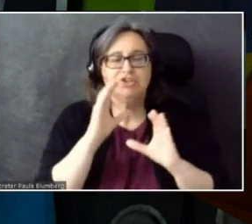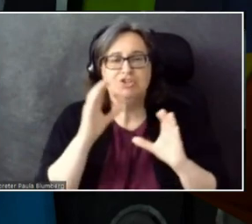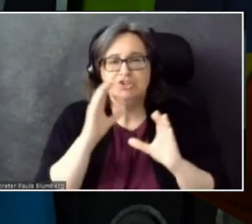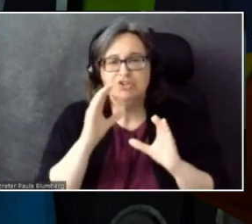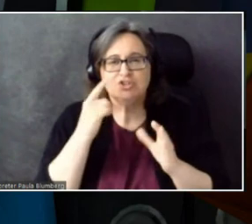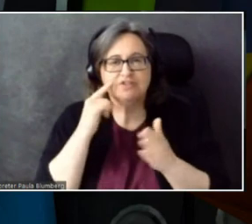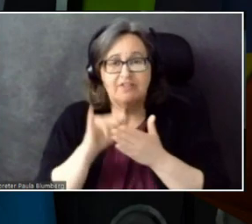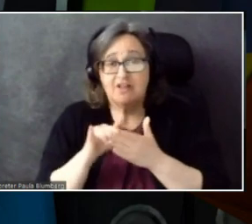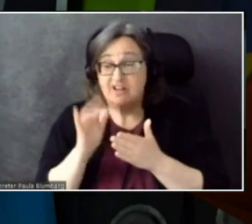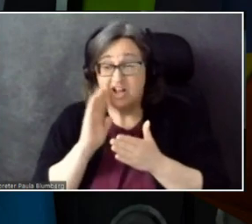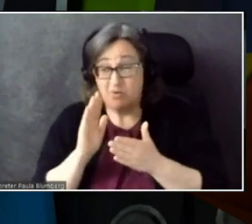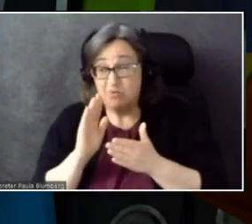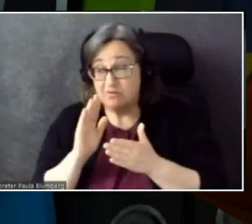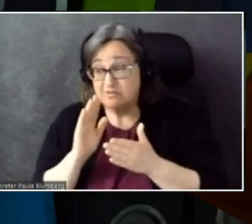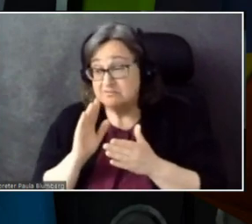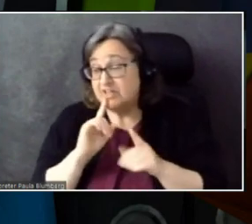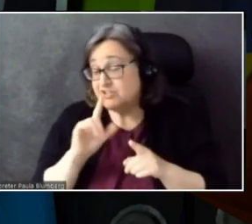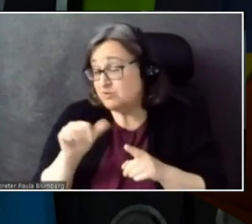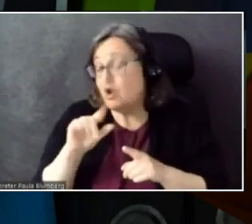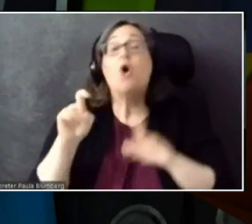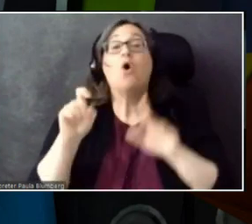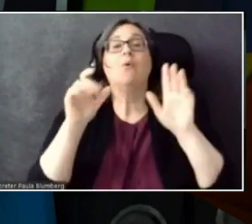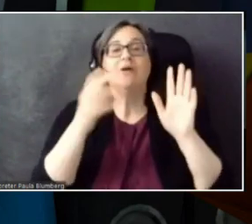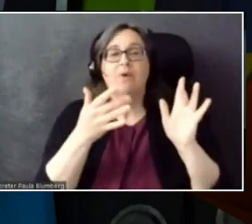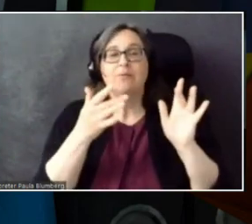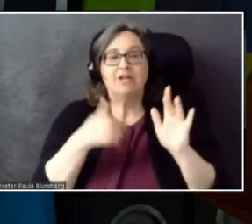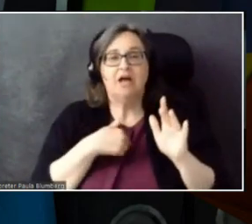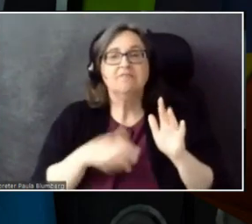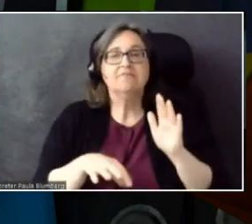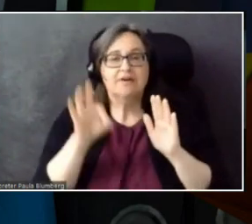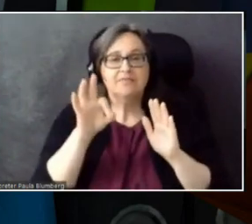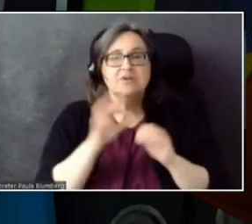Oh, here we go! Um...